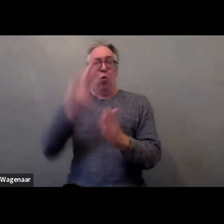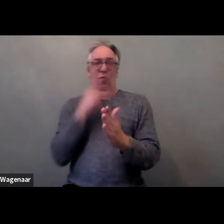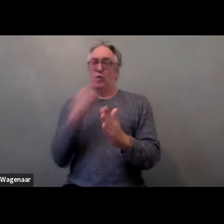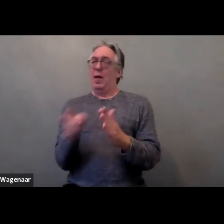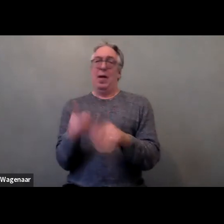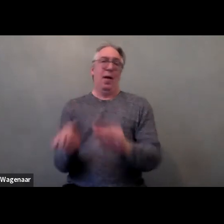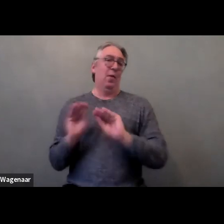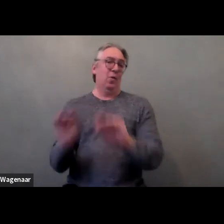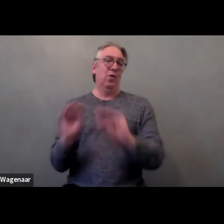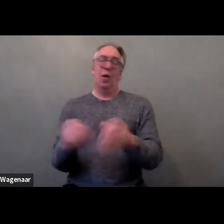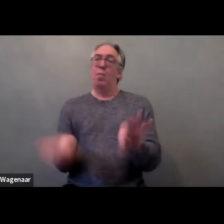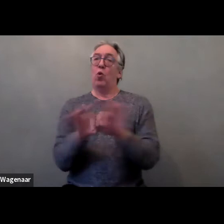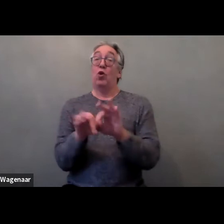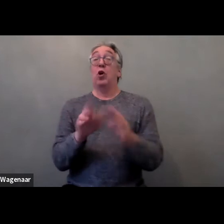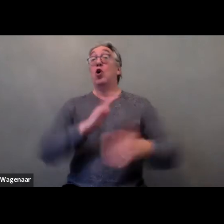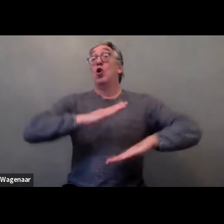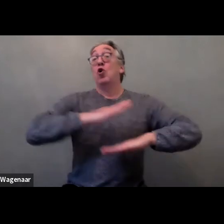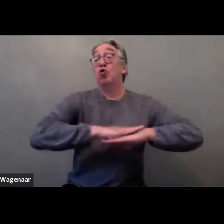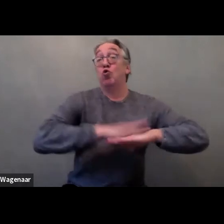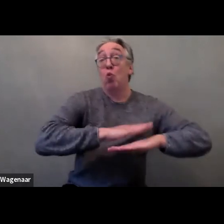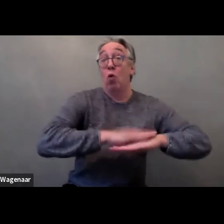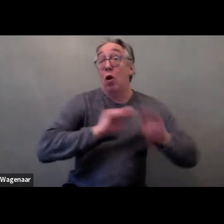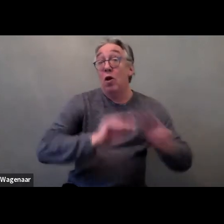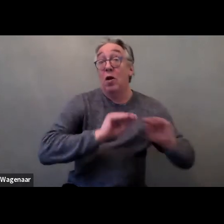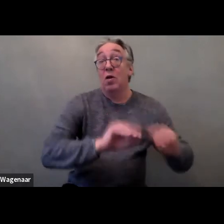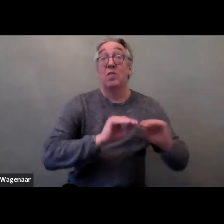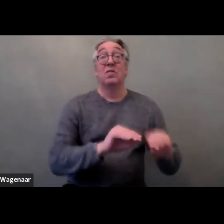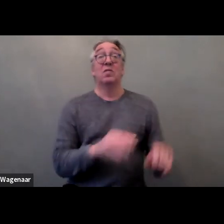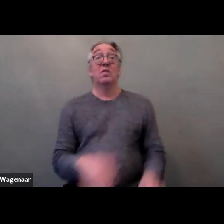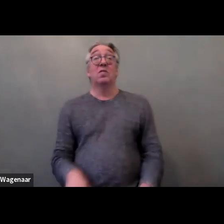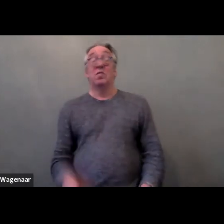And education and schools, right from childhood onwards.